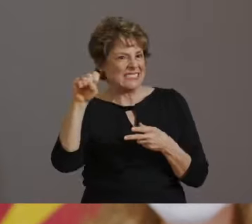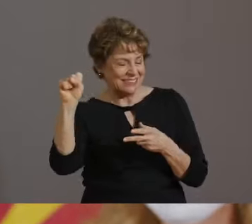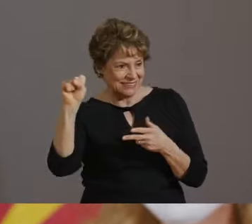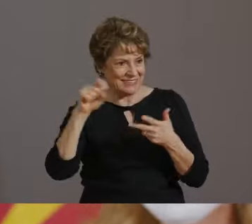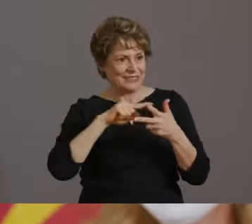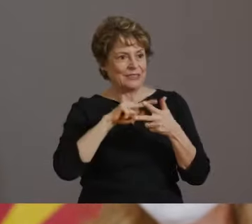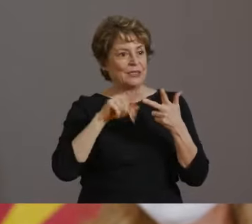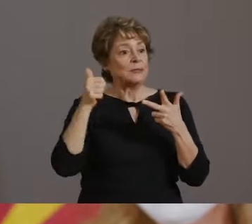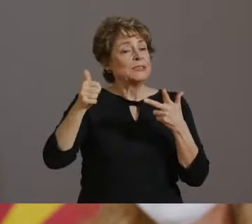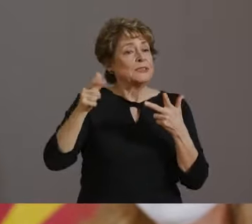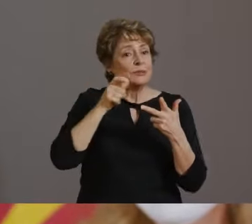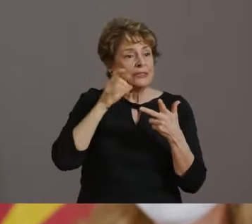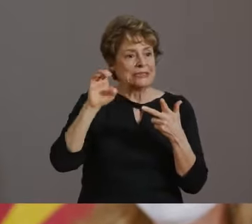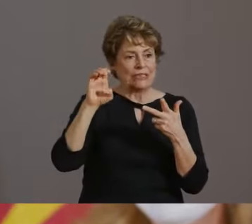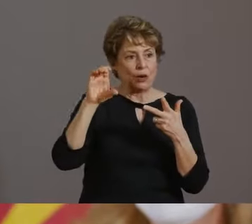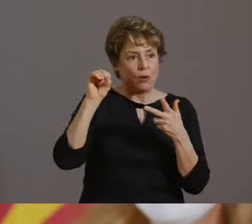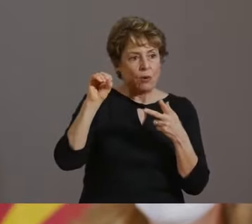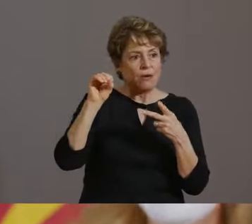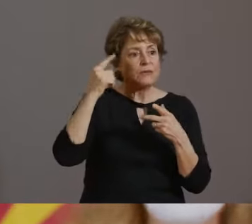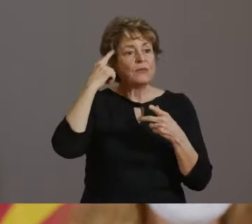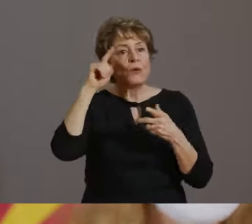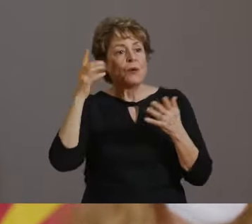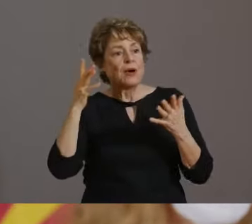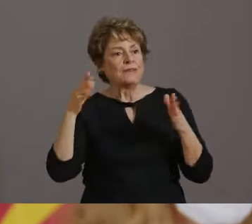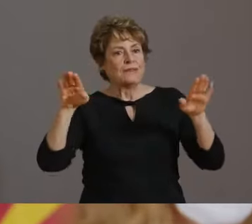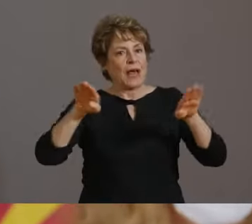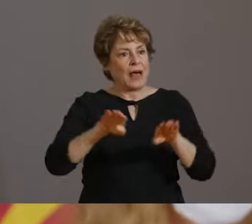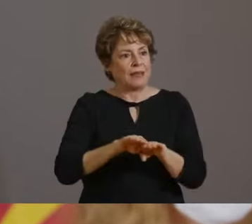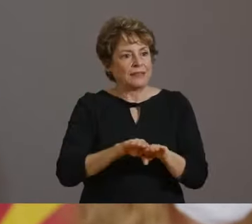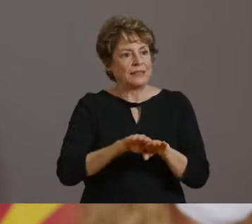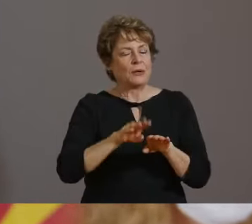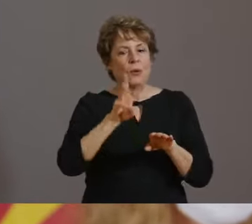SENIOR VICE PRESIDENT OF HEALTH EQUITY AT EQUALITY HEALTH.